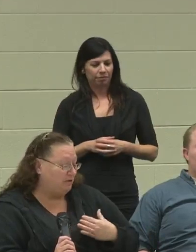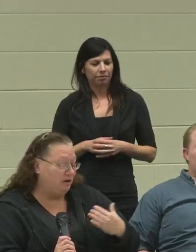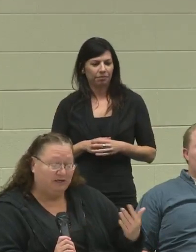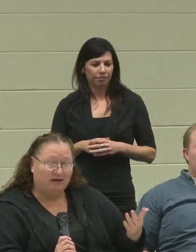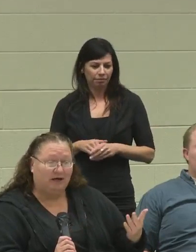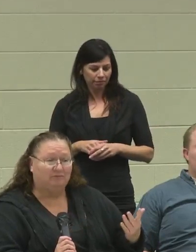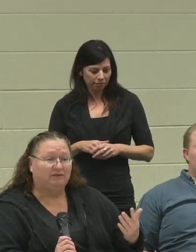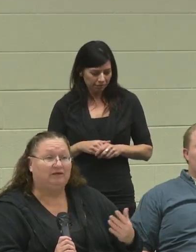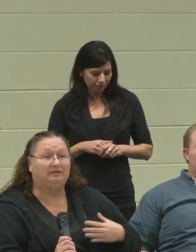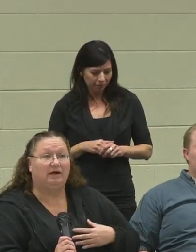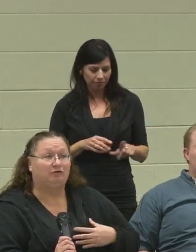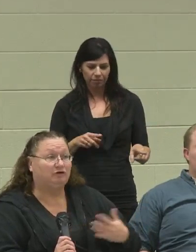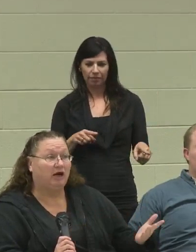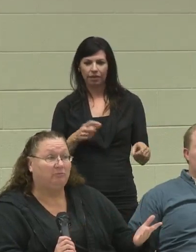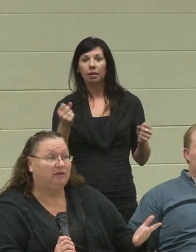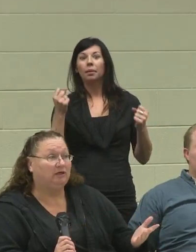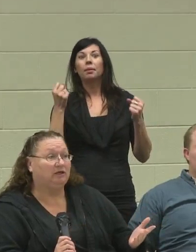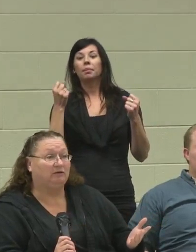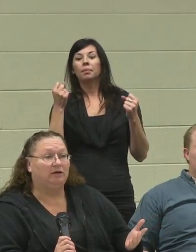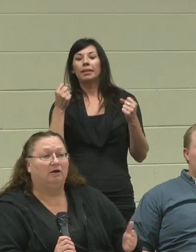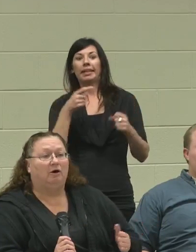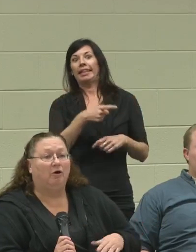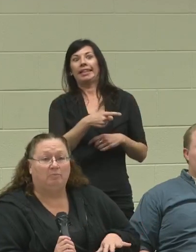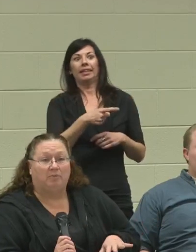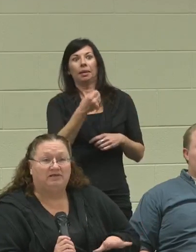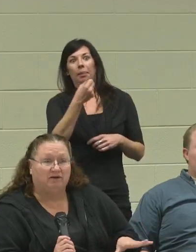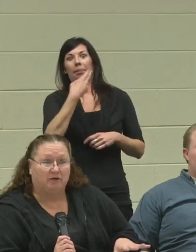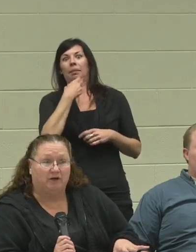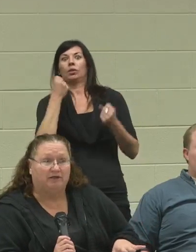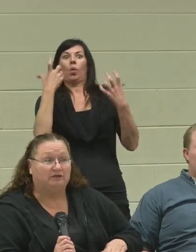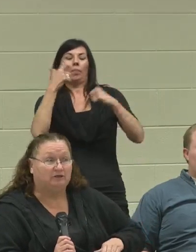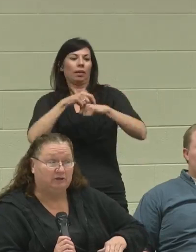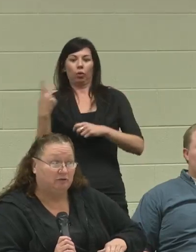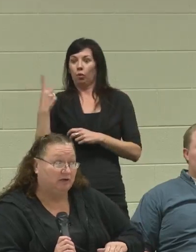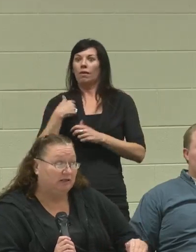how many times he's out shined me in... "OK, Mama. Let's have a contest. Lets see who can cut